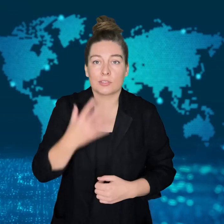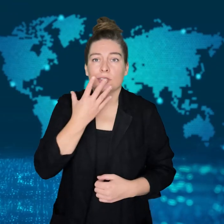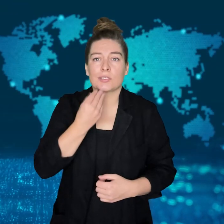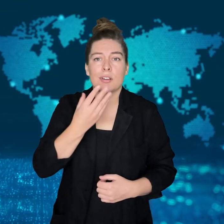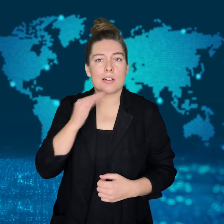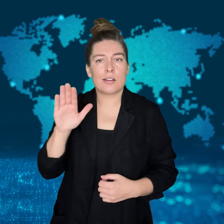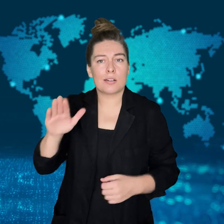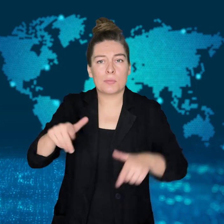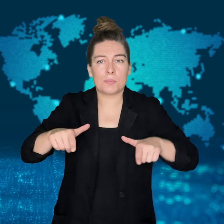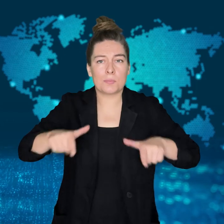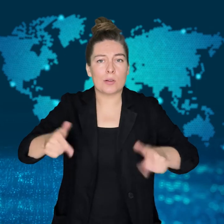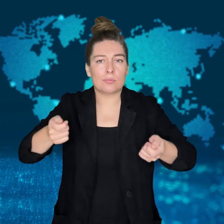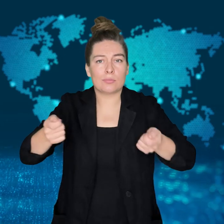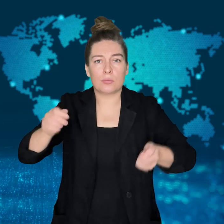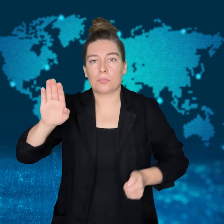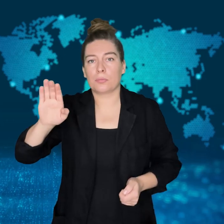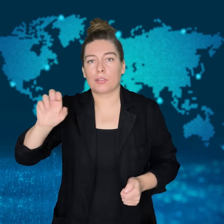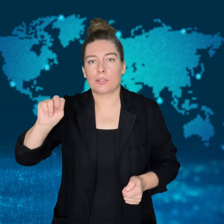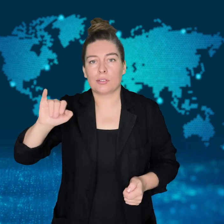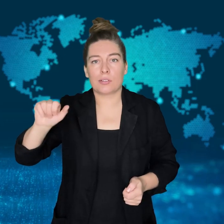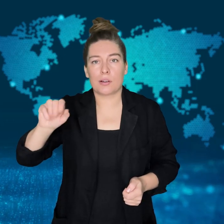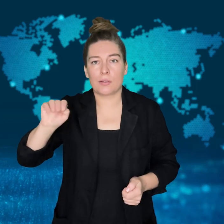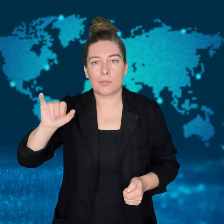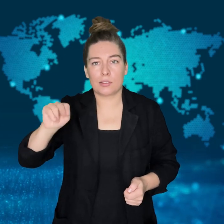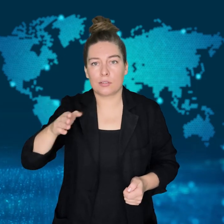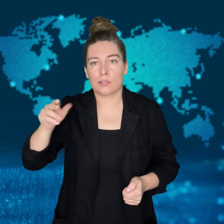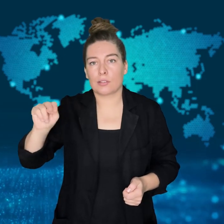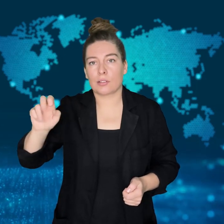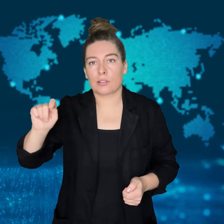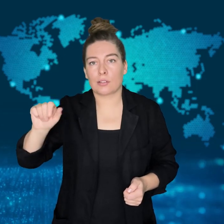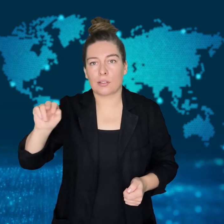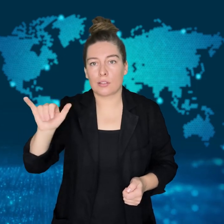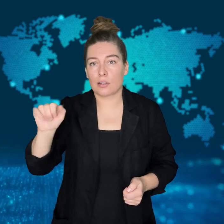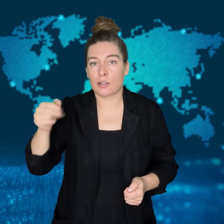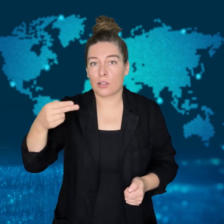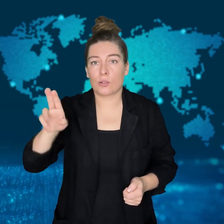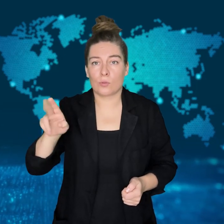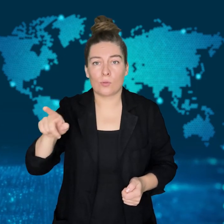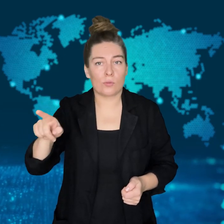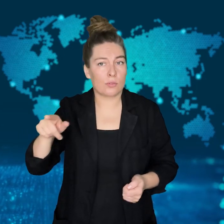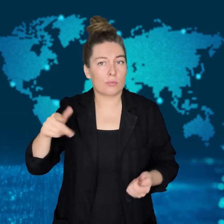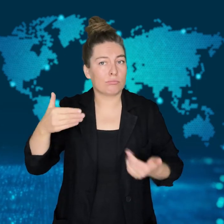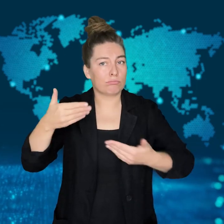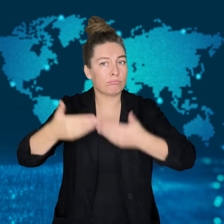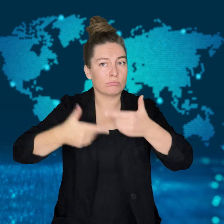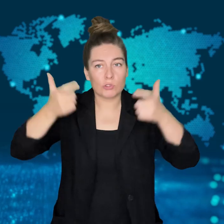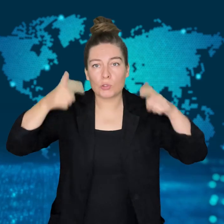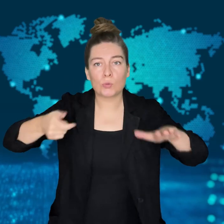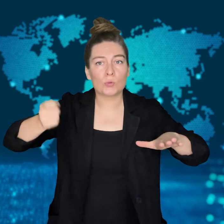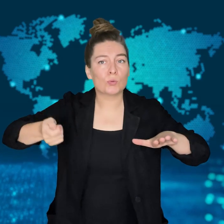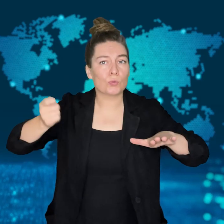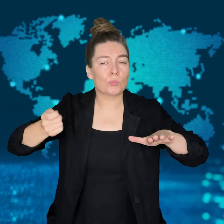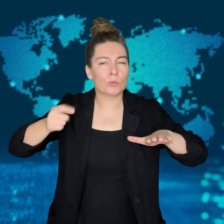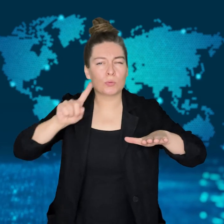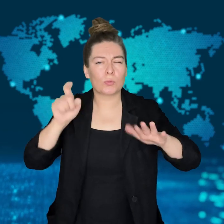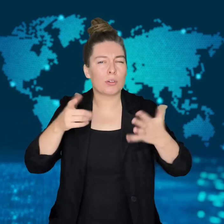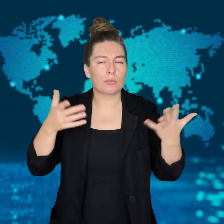[MONIKA]: Israel's Prime Minister, Benjamin Netanyahu, is on trial for corruption.